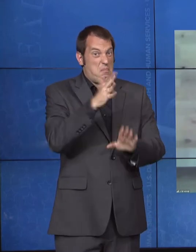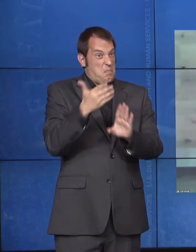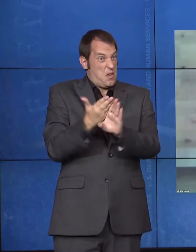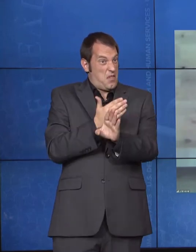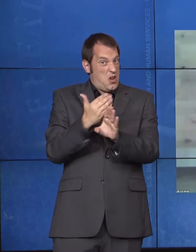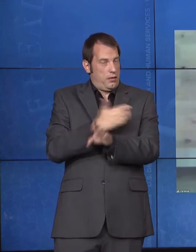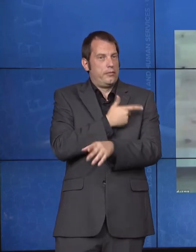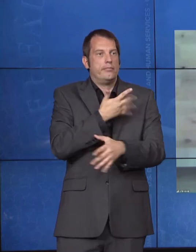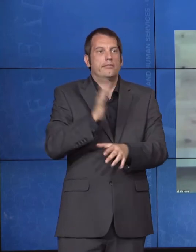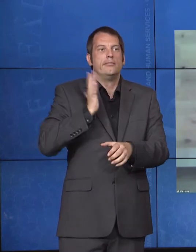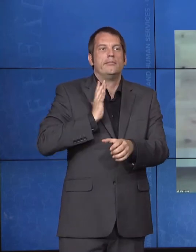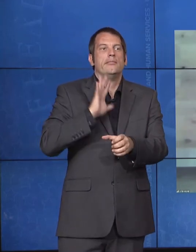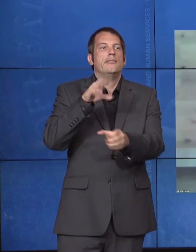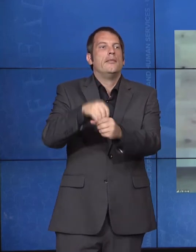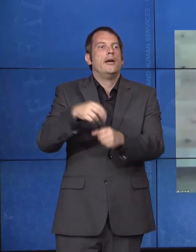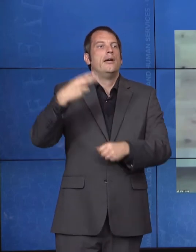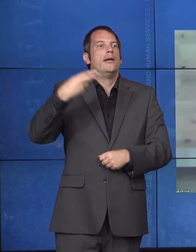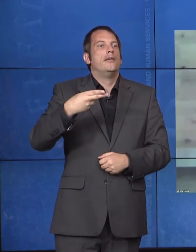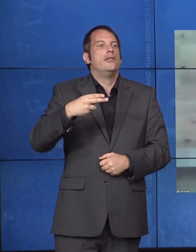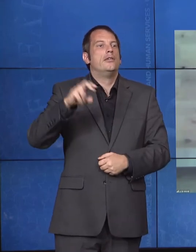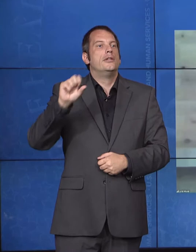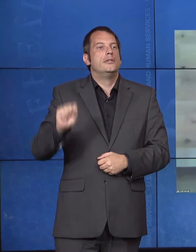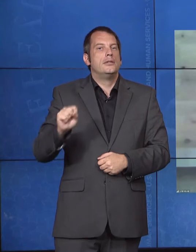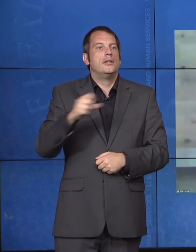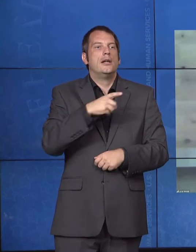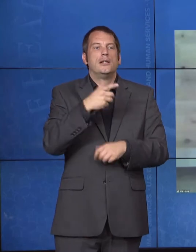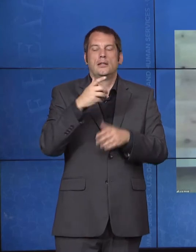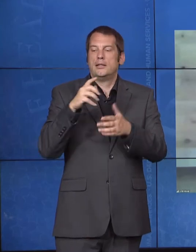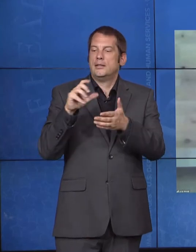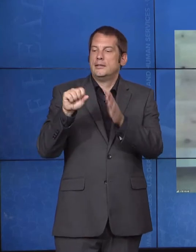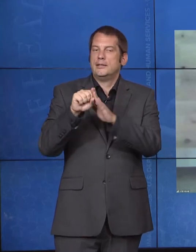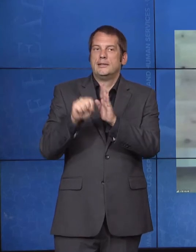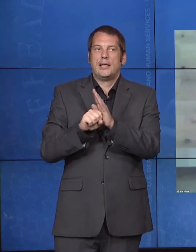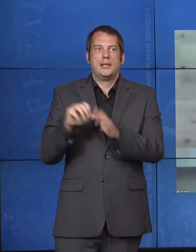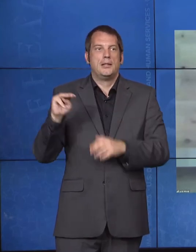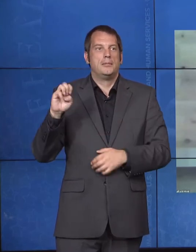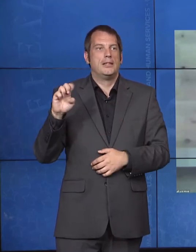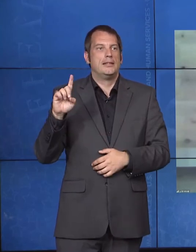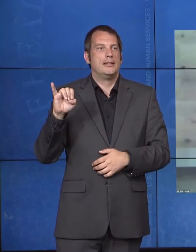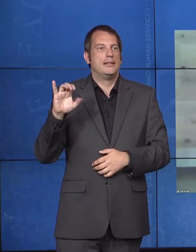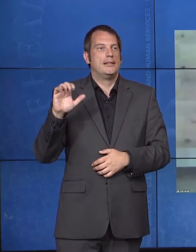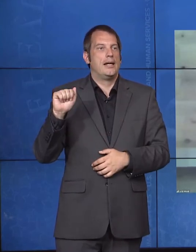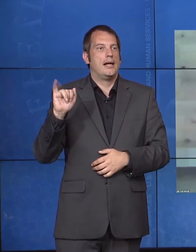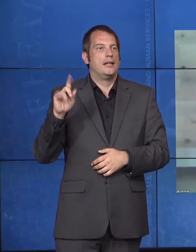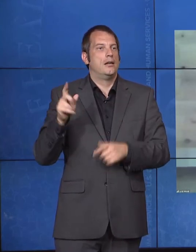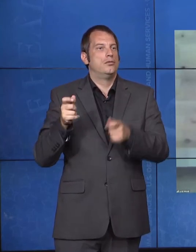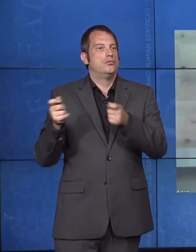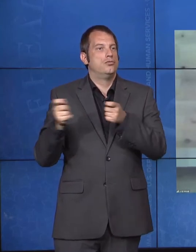Nebraska and as chief of staff to the Secretary of the Louisiana Department of Health and